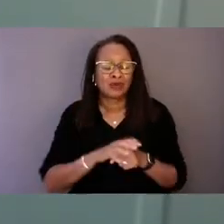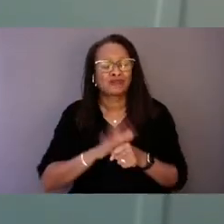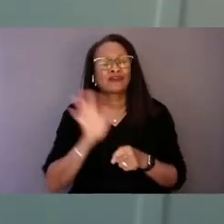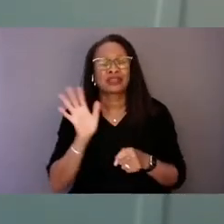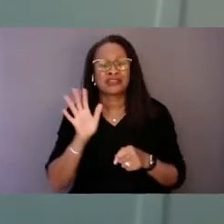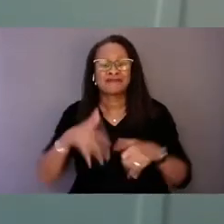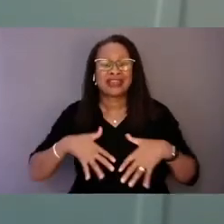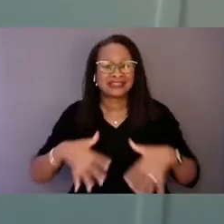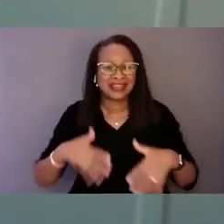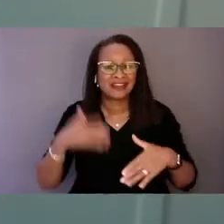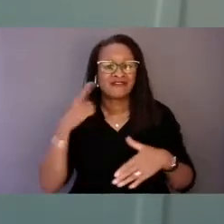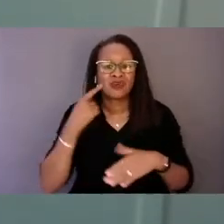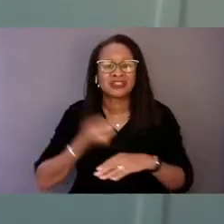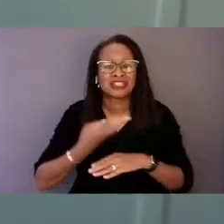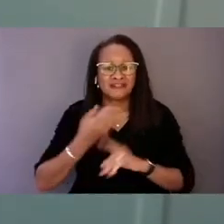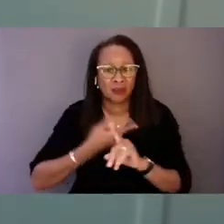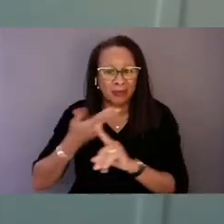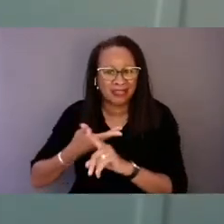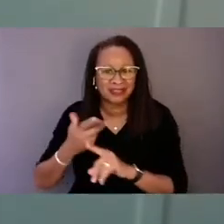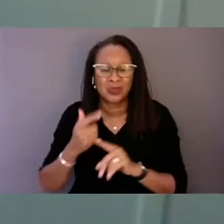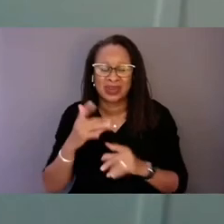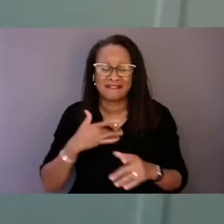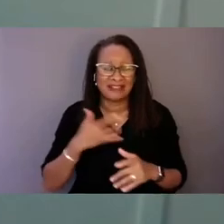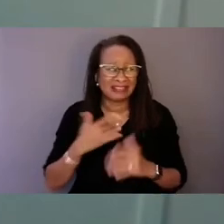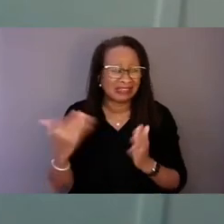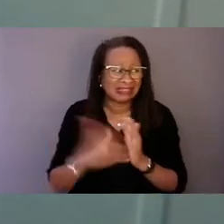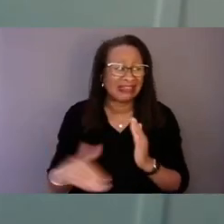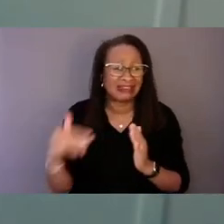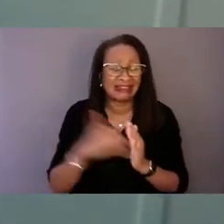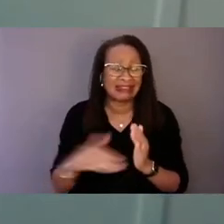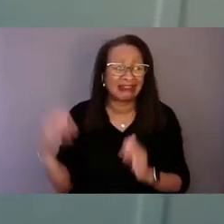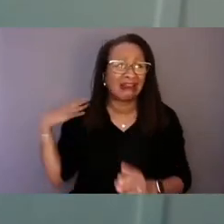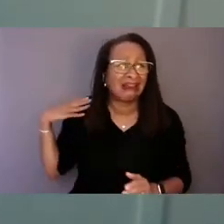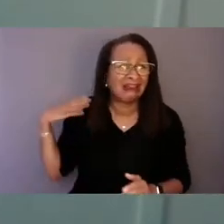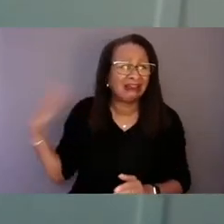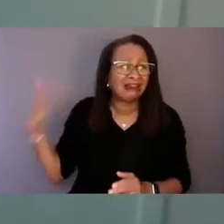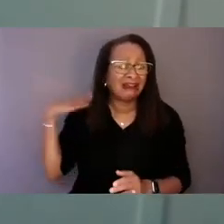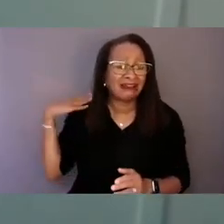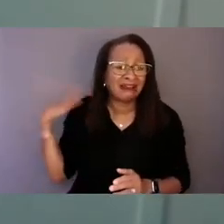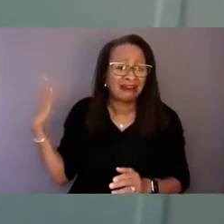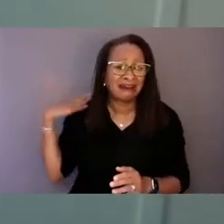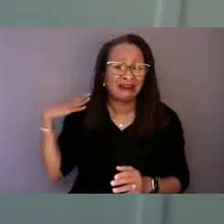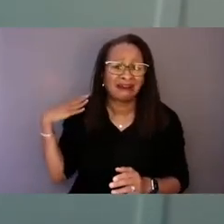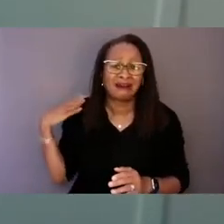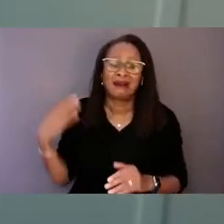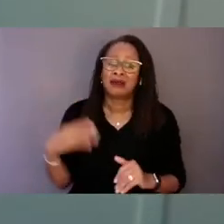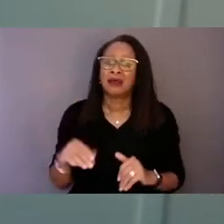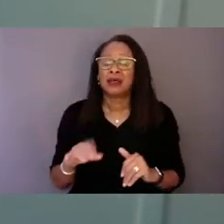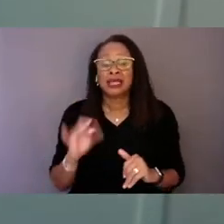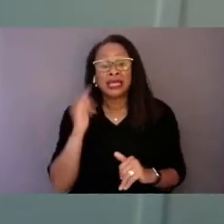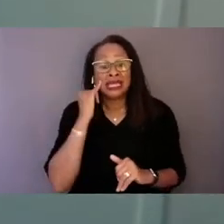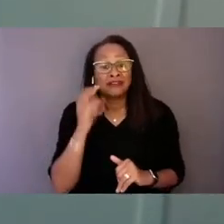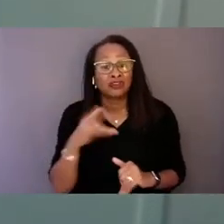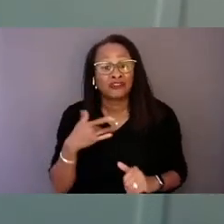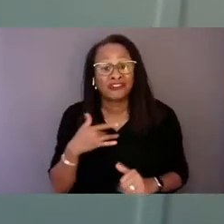when reliving that hand on my shoulder. If you feel that that's a minor issue,